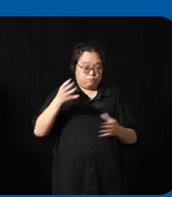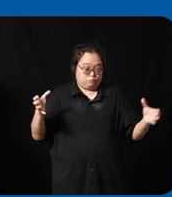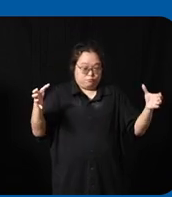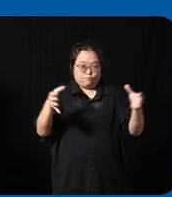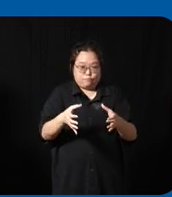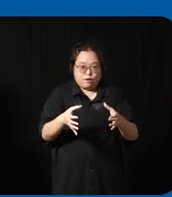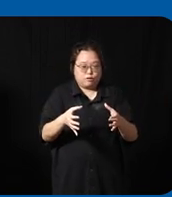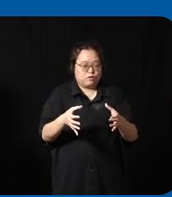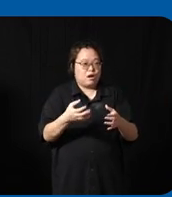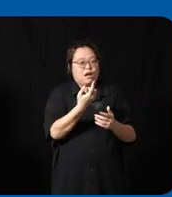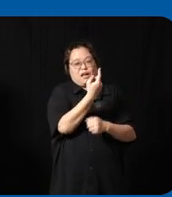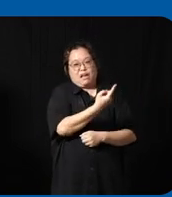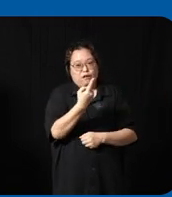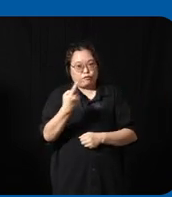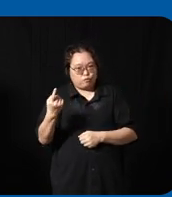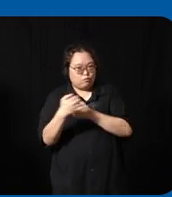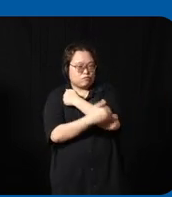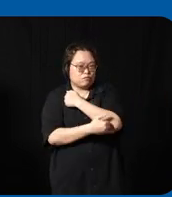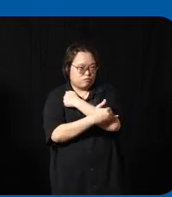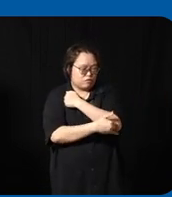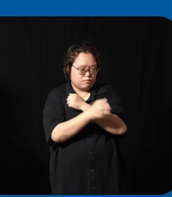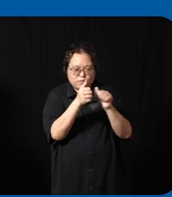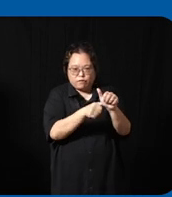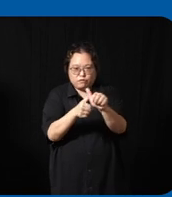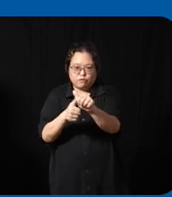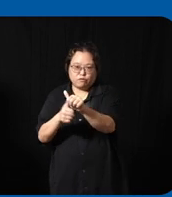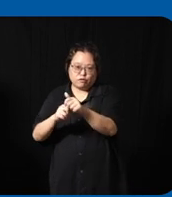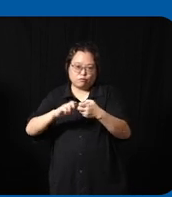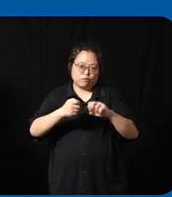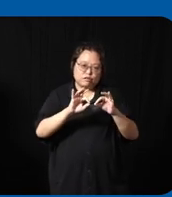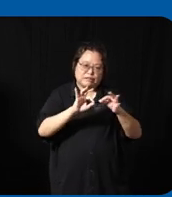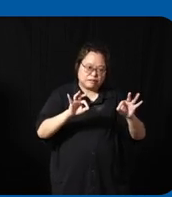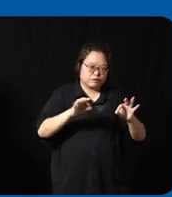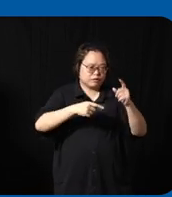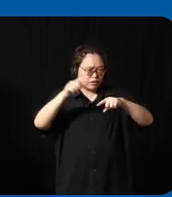each country we have different context different uh problem statements but is it possible that we